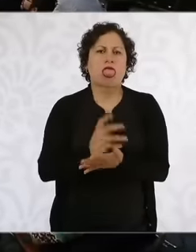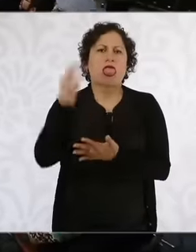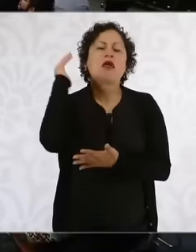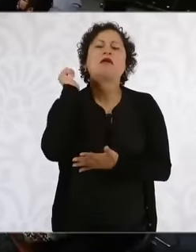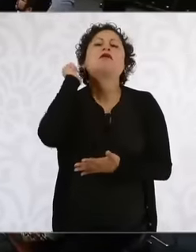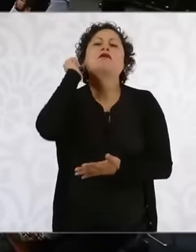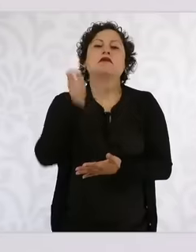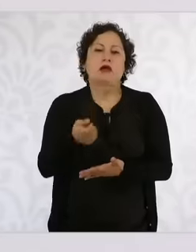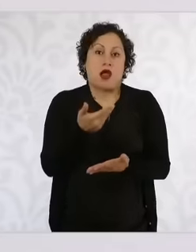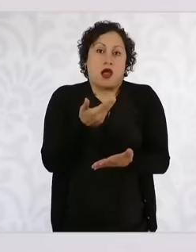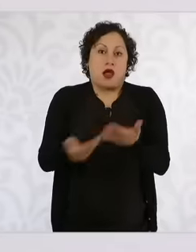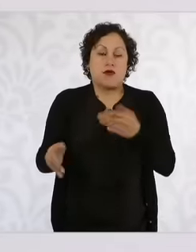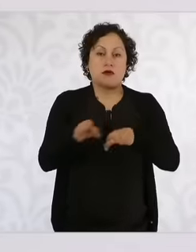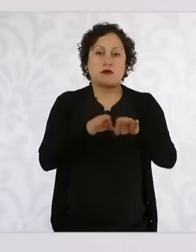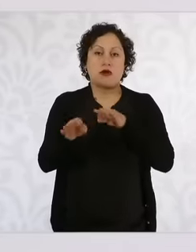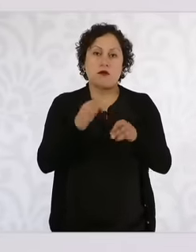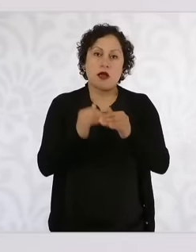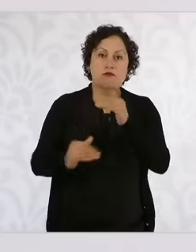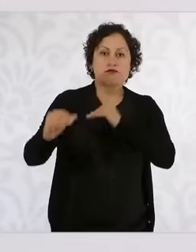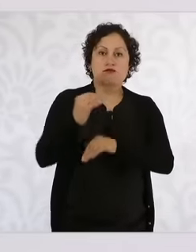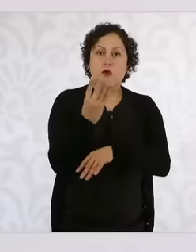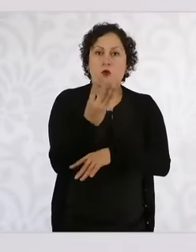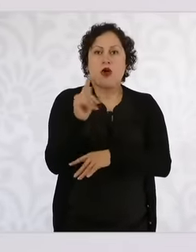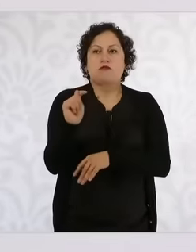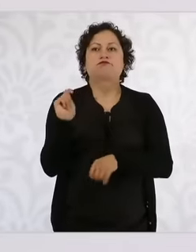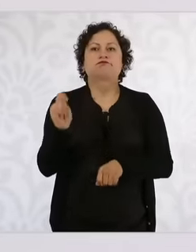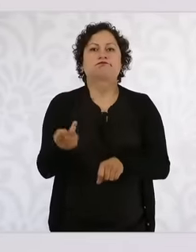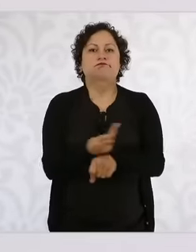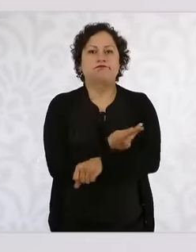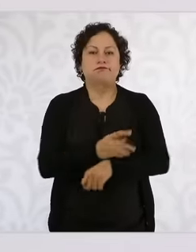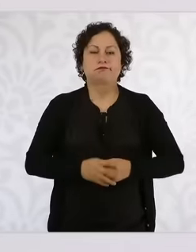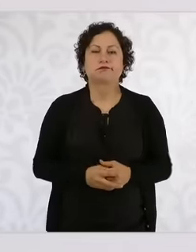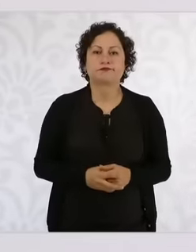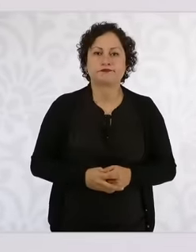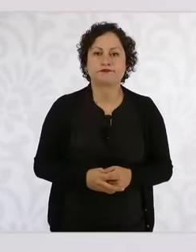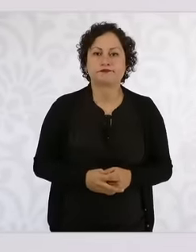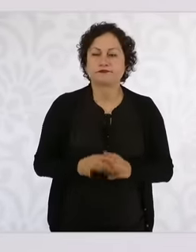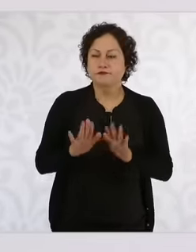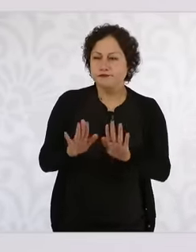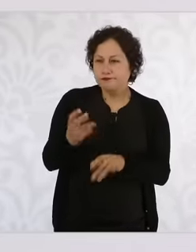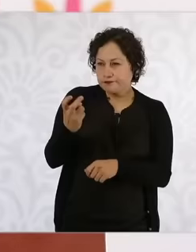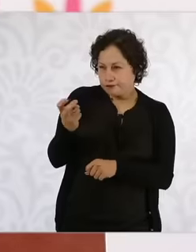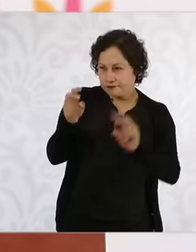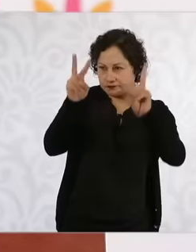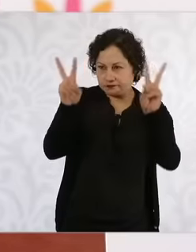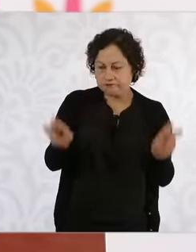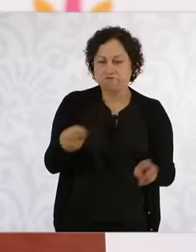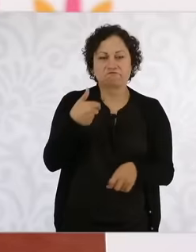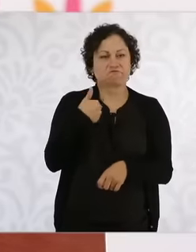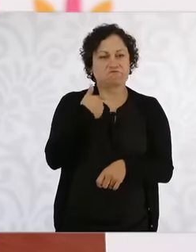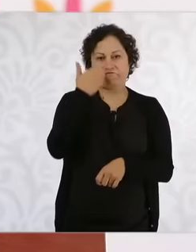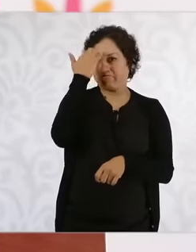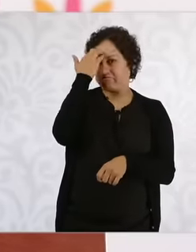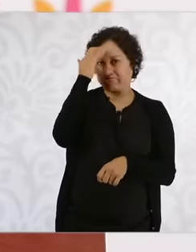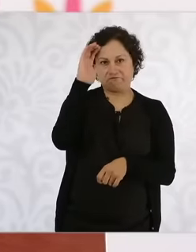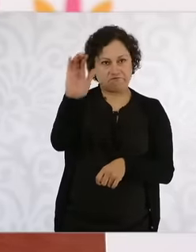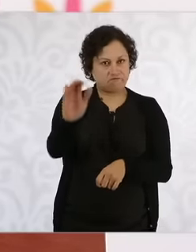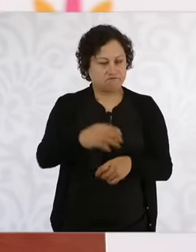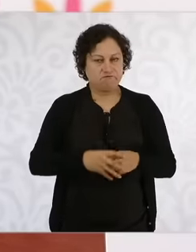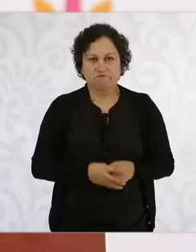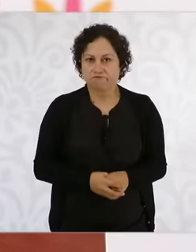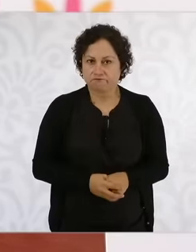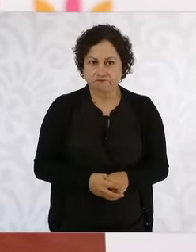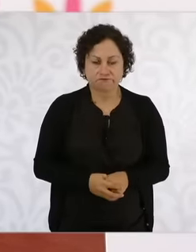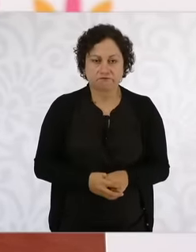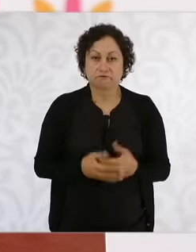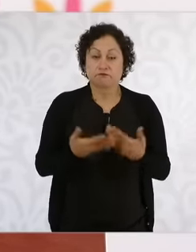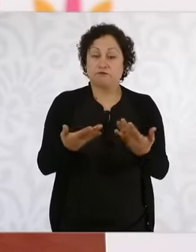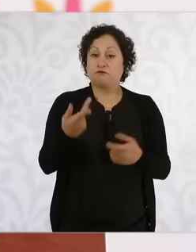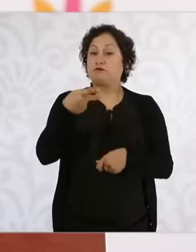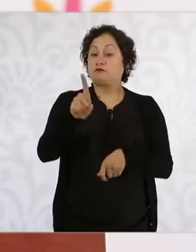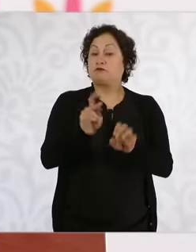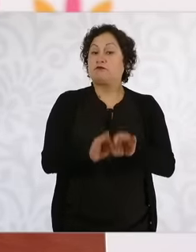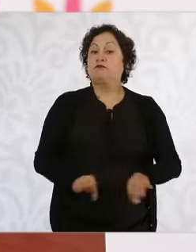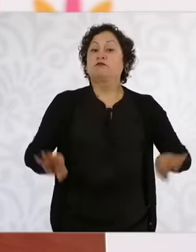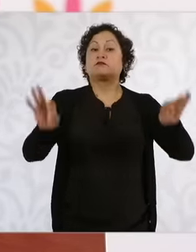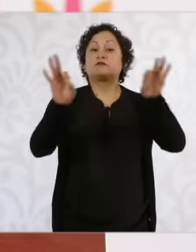I don't know this case in particular, but I think it is very important to lead by example.